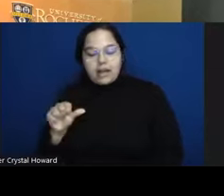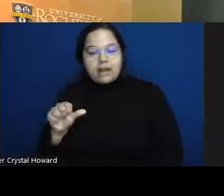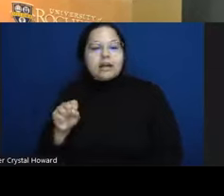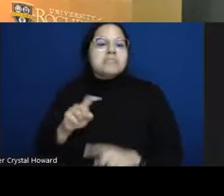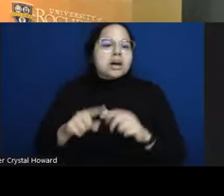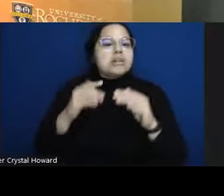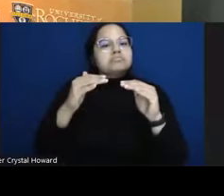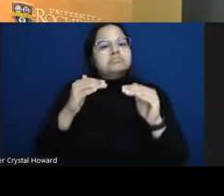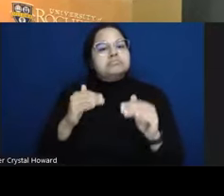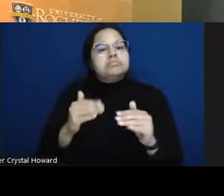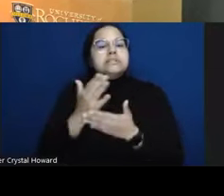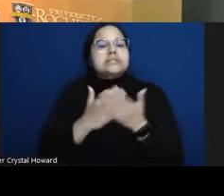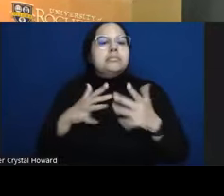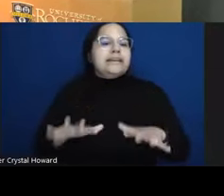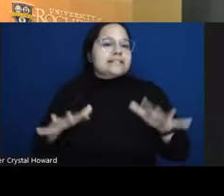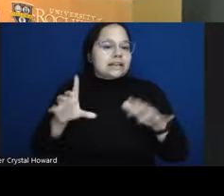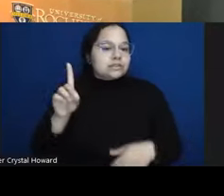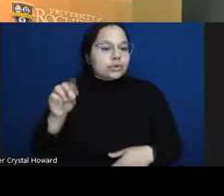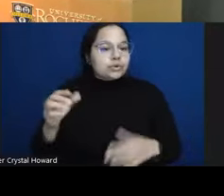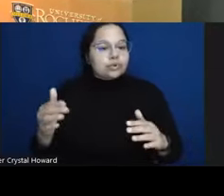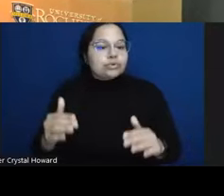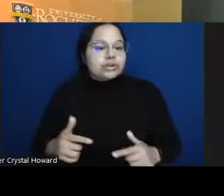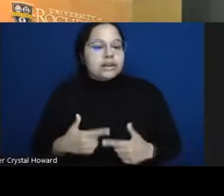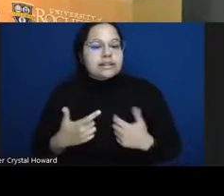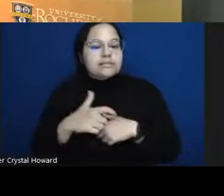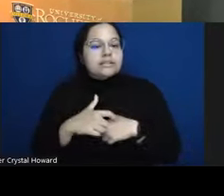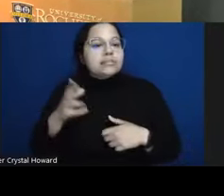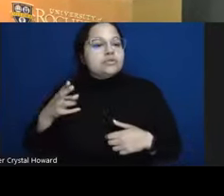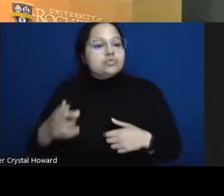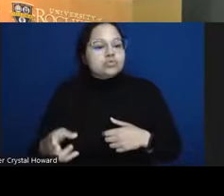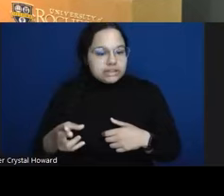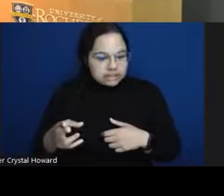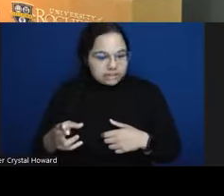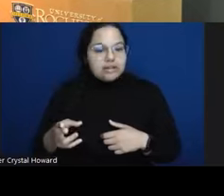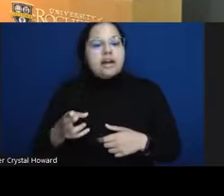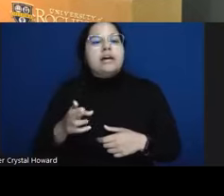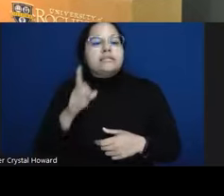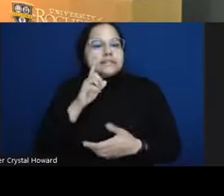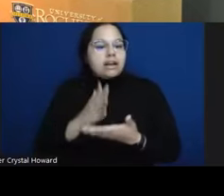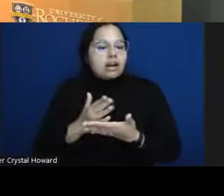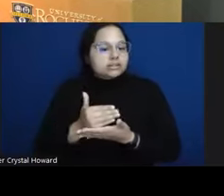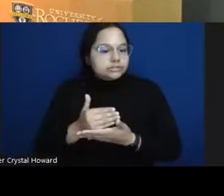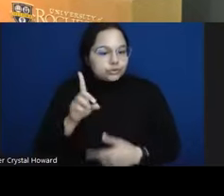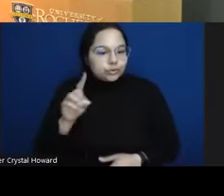of psychotic disorders in all fairness though um psychotic symptoms are very common um among Latino